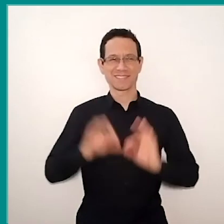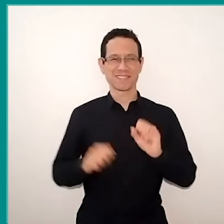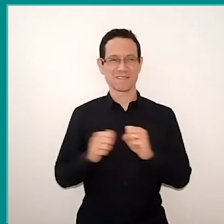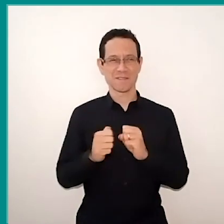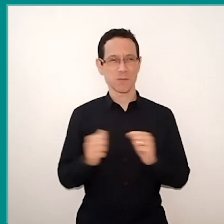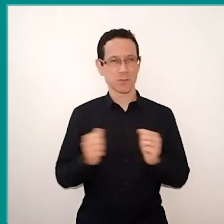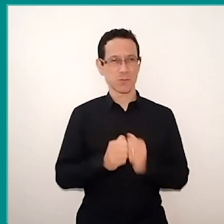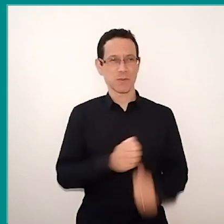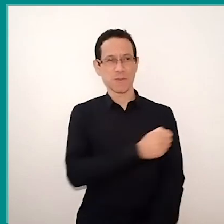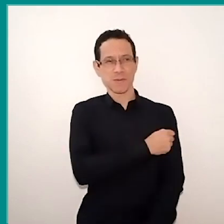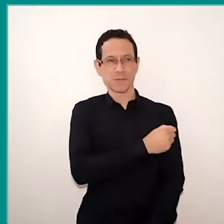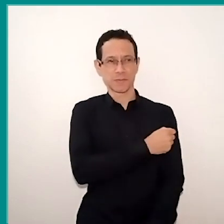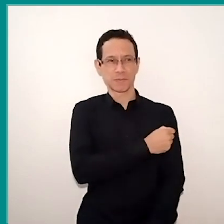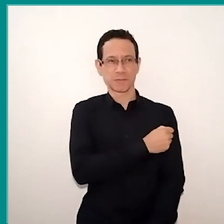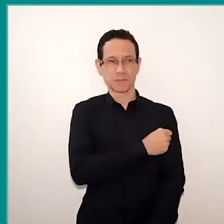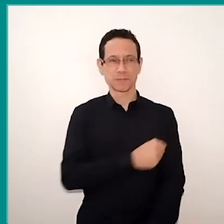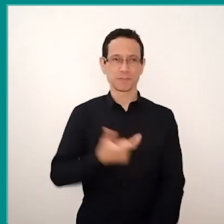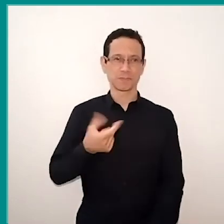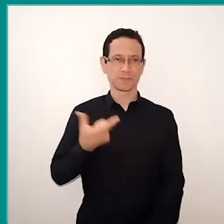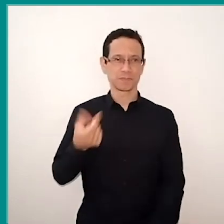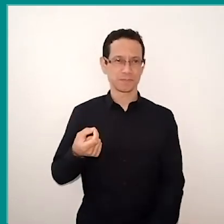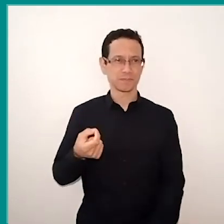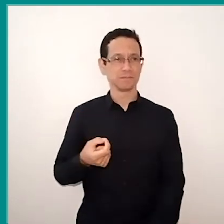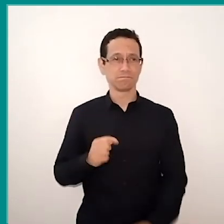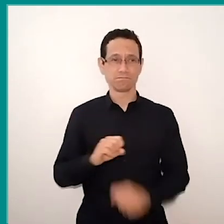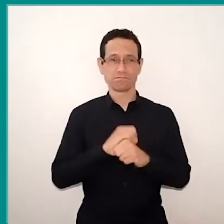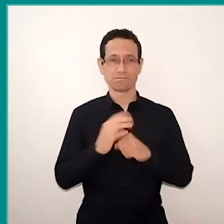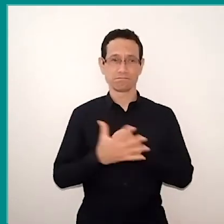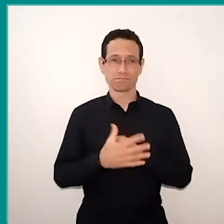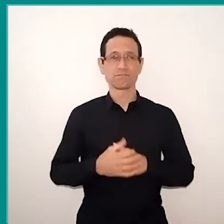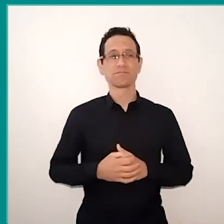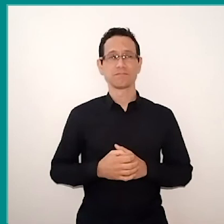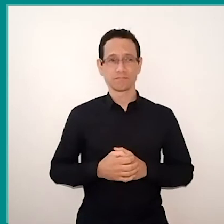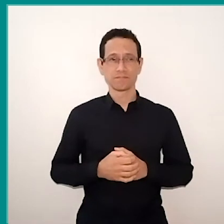In 2020, in the middle of the pandemic, a challenge for everyone,